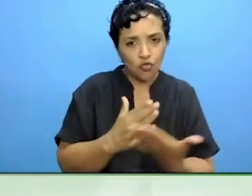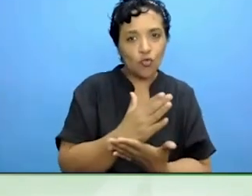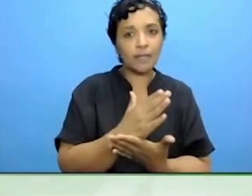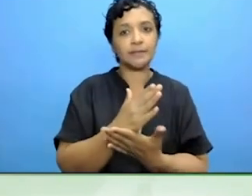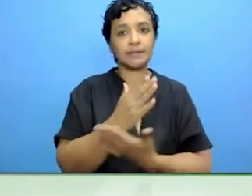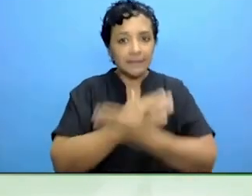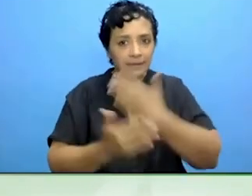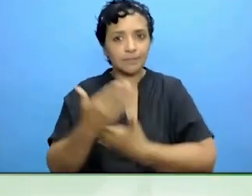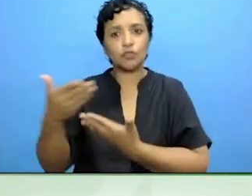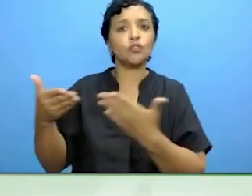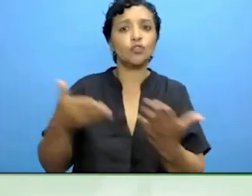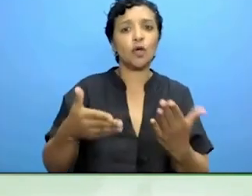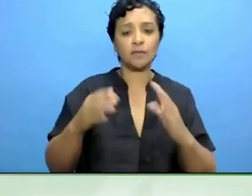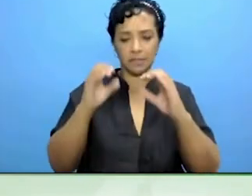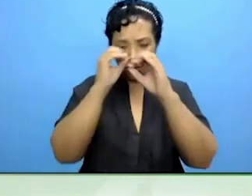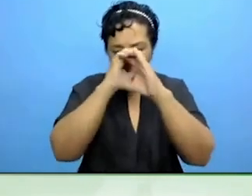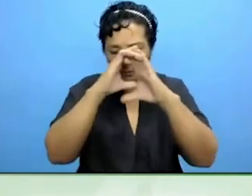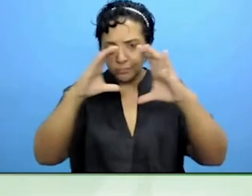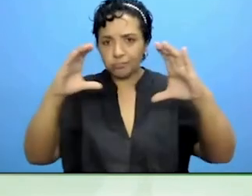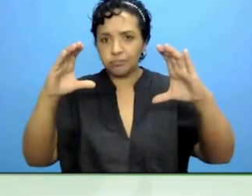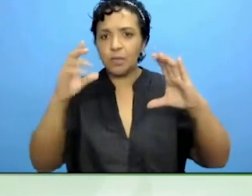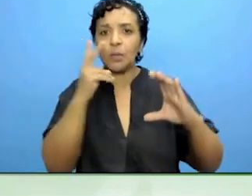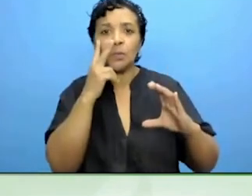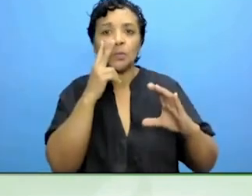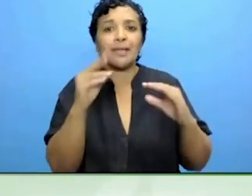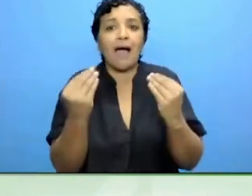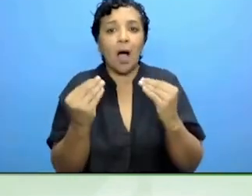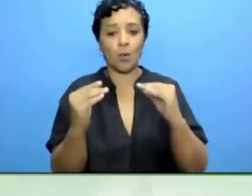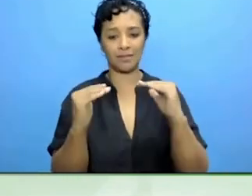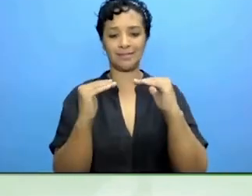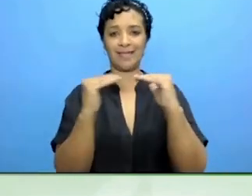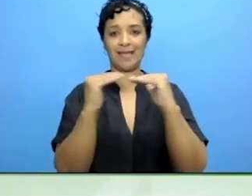looking towards setting standards for services and care.